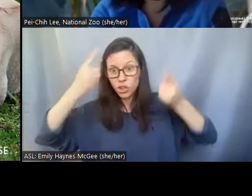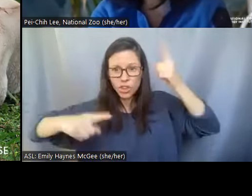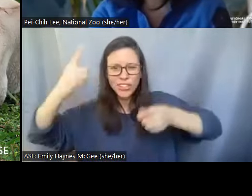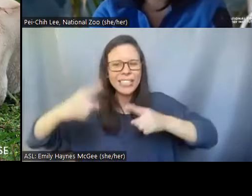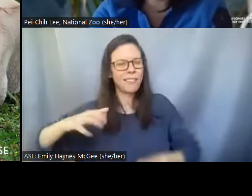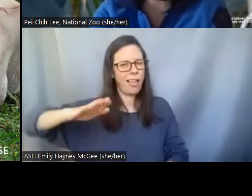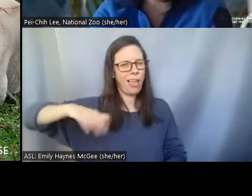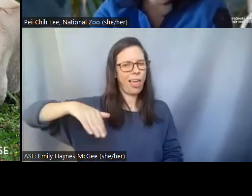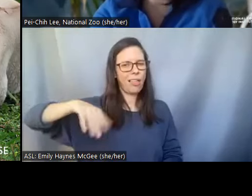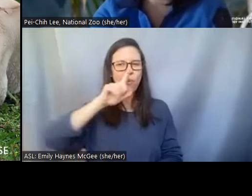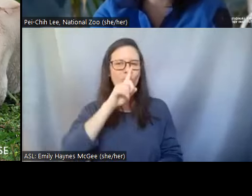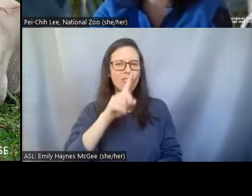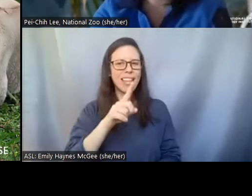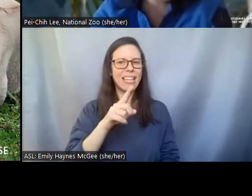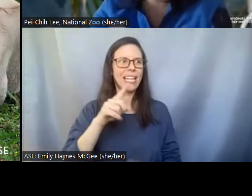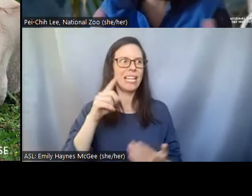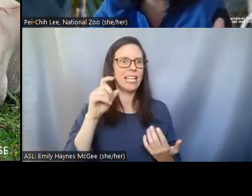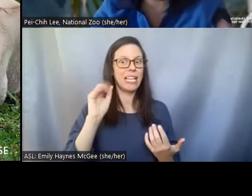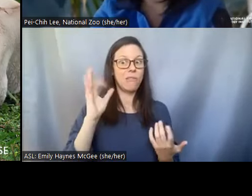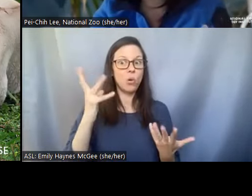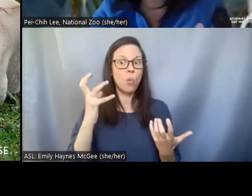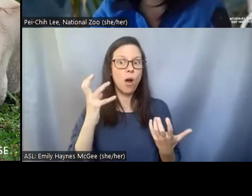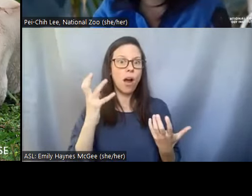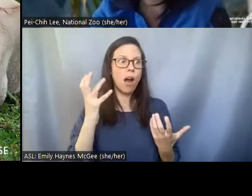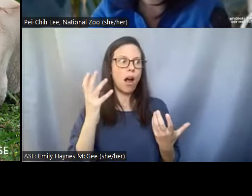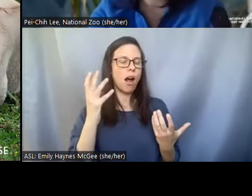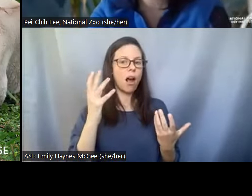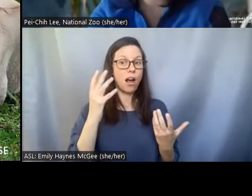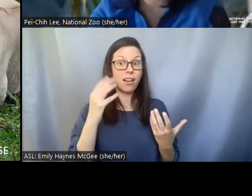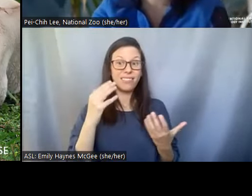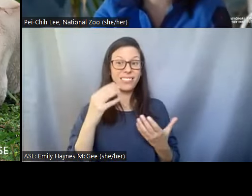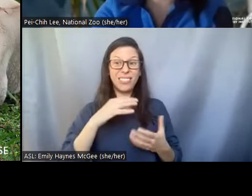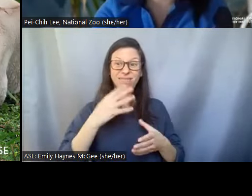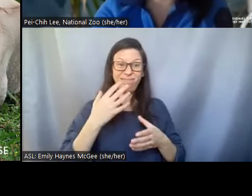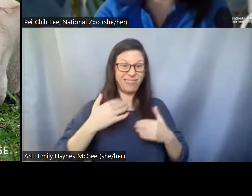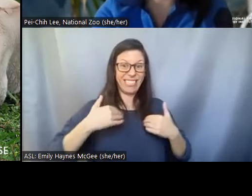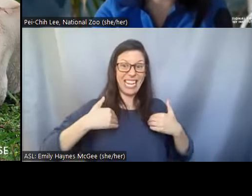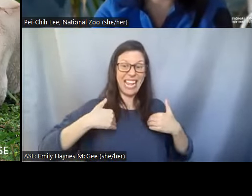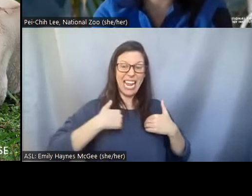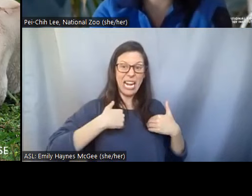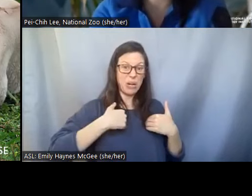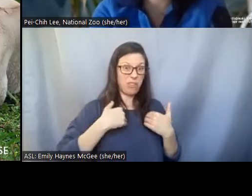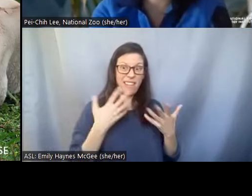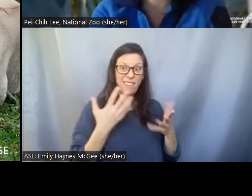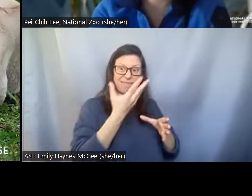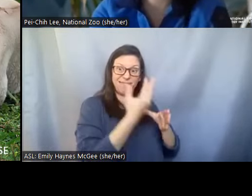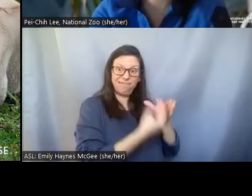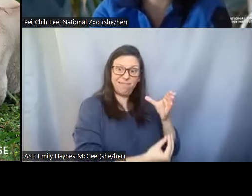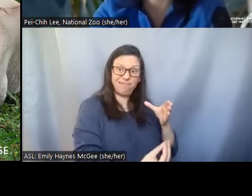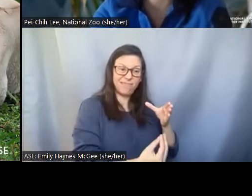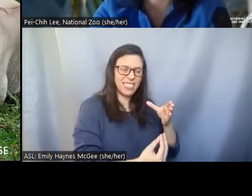probably won't be something so that extinct so long ago like a dinosaur. >>Shellie: Yeah.